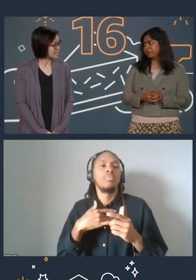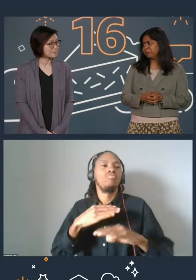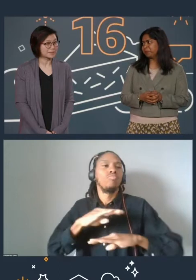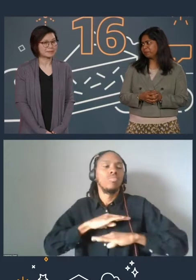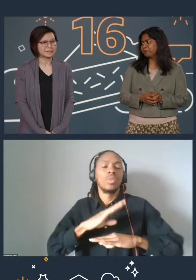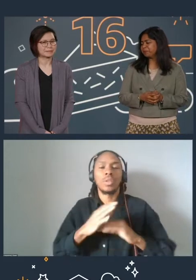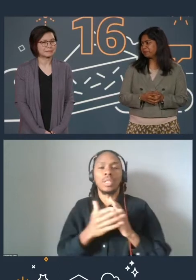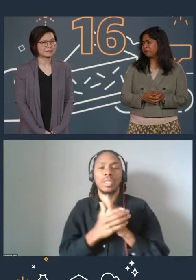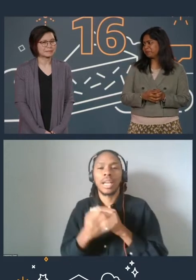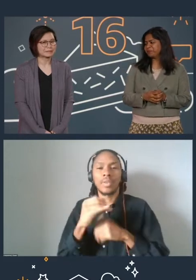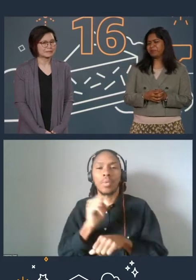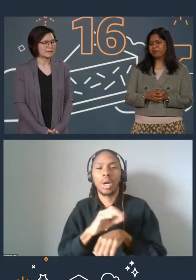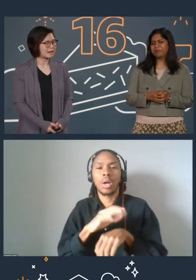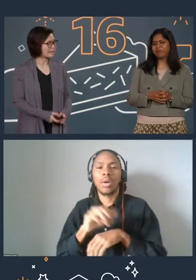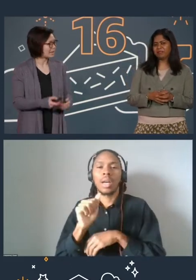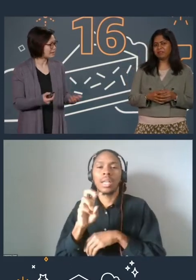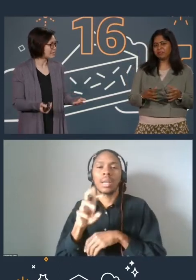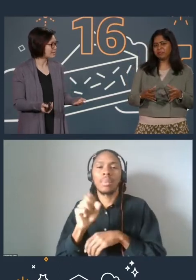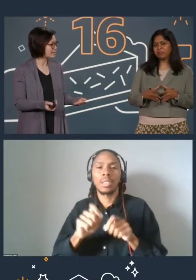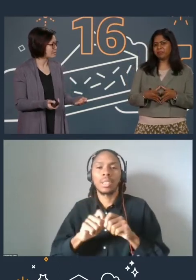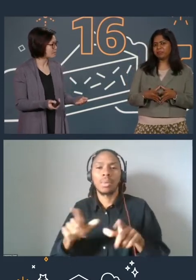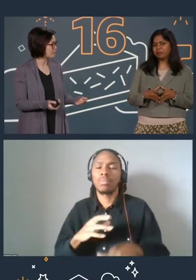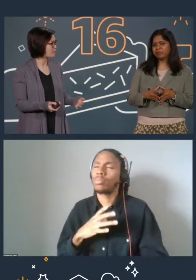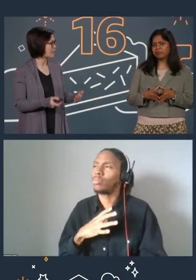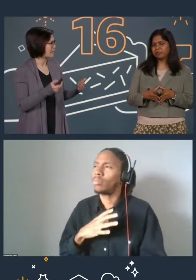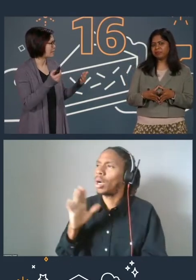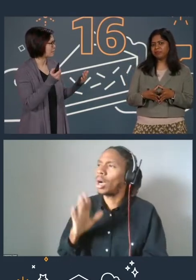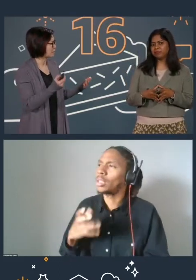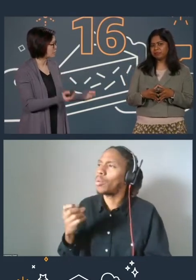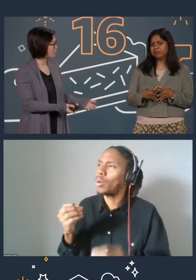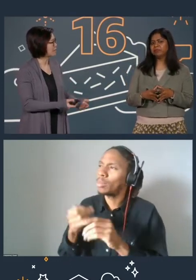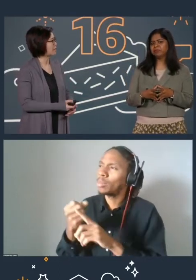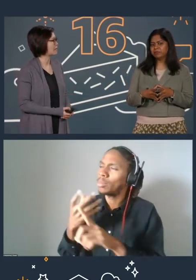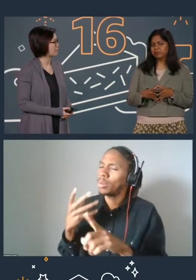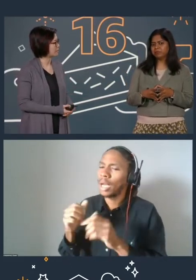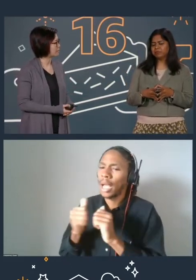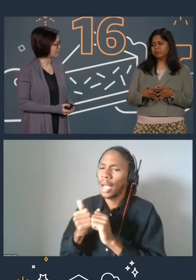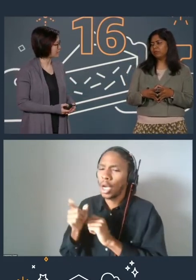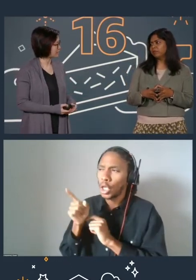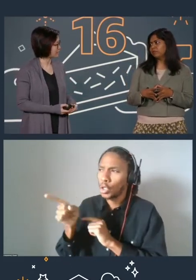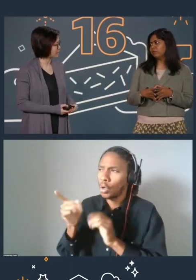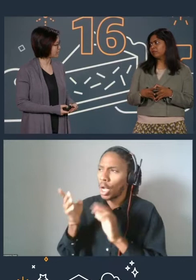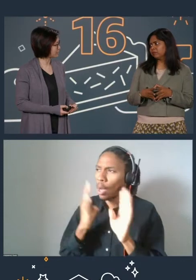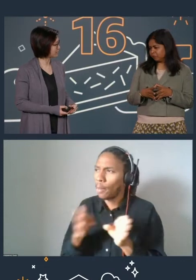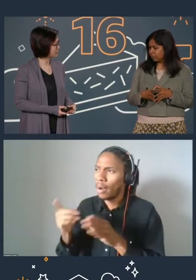That's pretty awesome. So I'd like to learn a little bit more about how you prepared for the block storage.